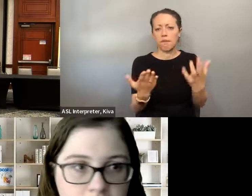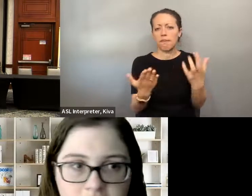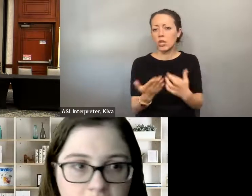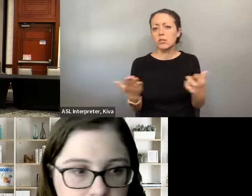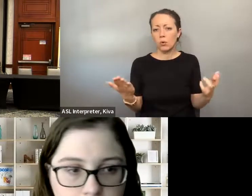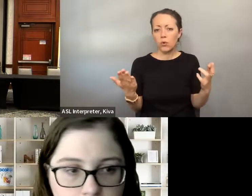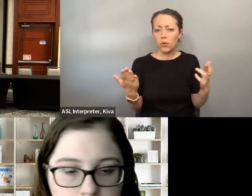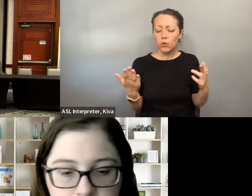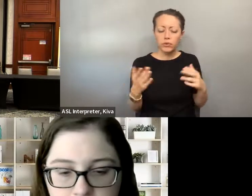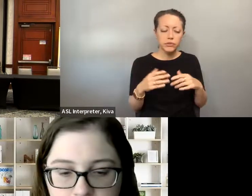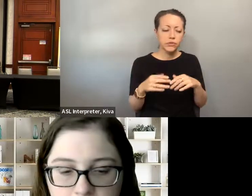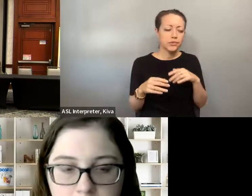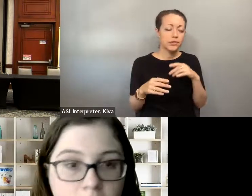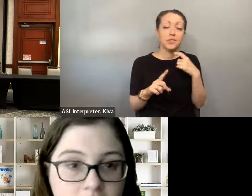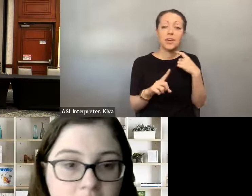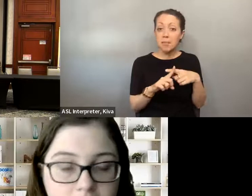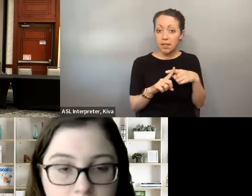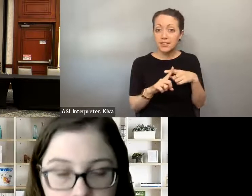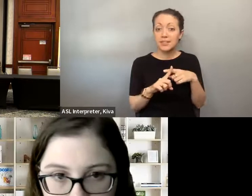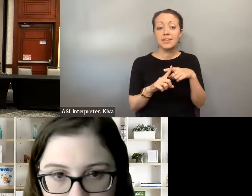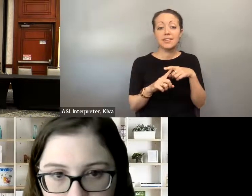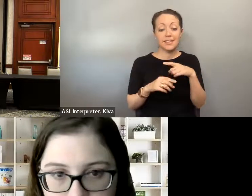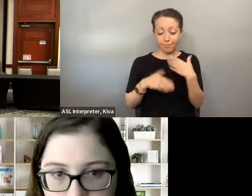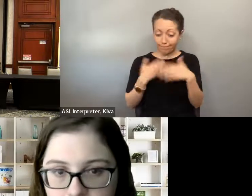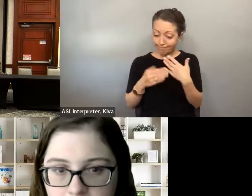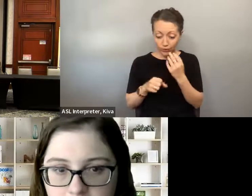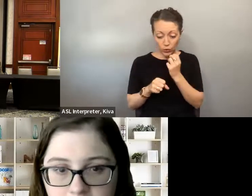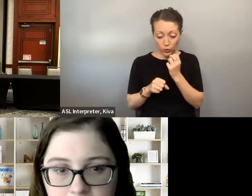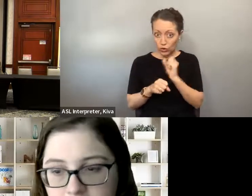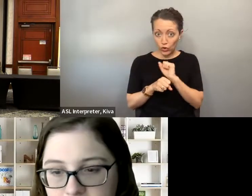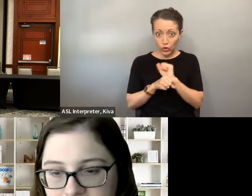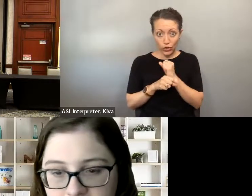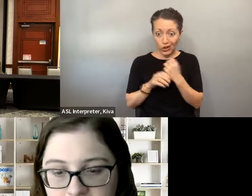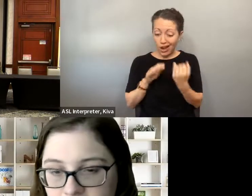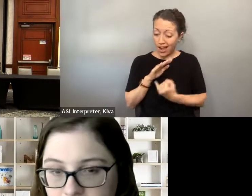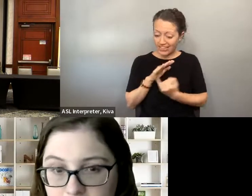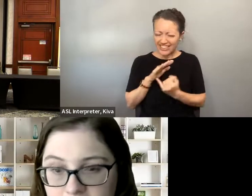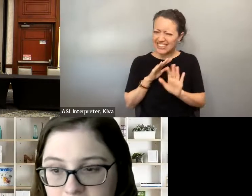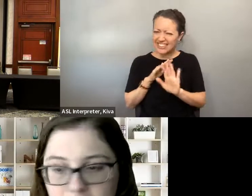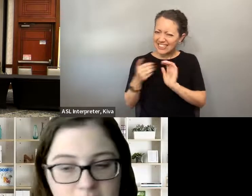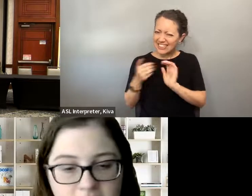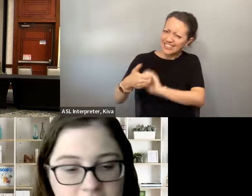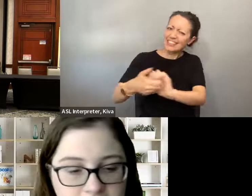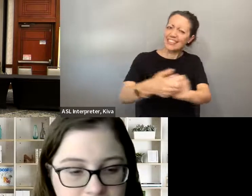website. I think there is a really big need for it. It is very important to provide resources to our community I think there is a really big need for it. It is very important to provide resources to our community and to work with these other programs to become more accessible and inclusive.